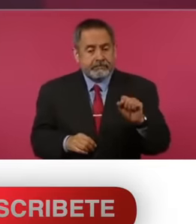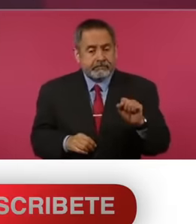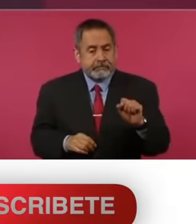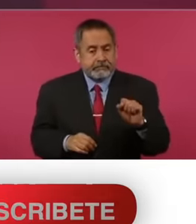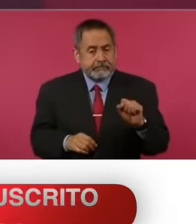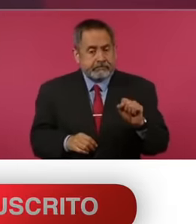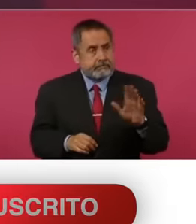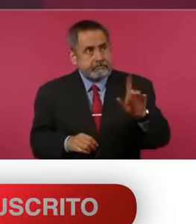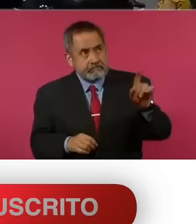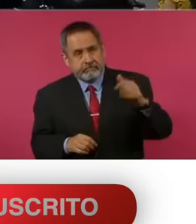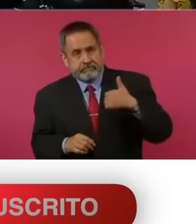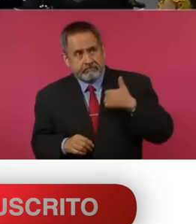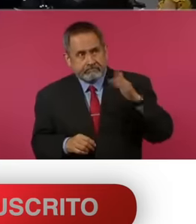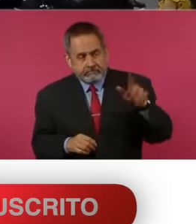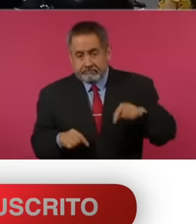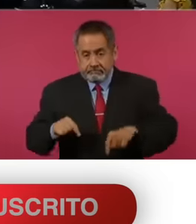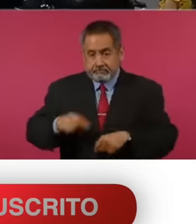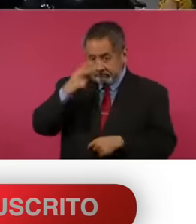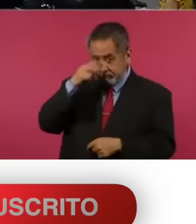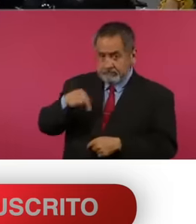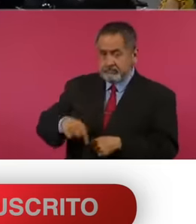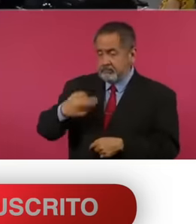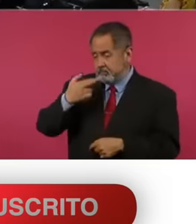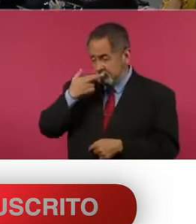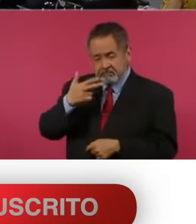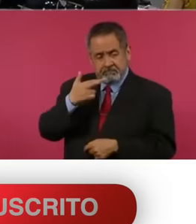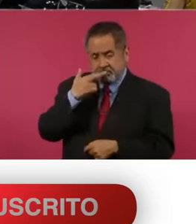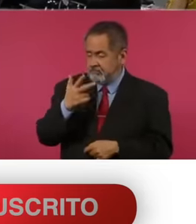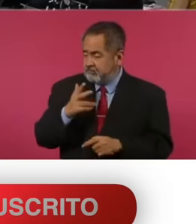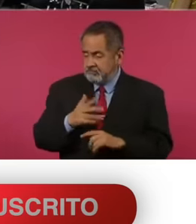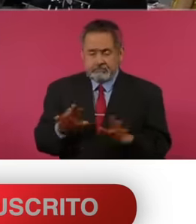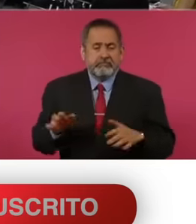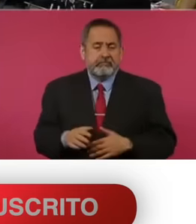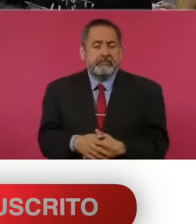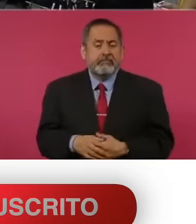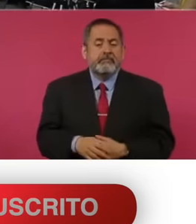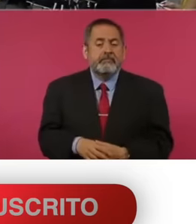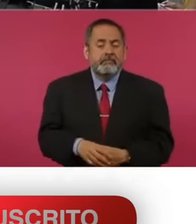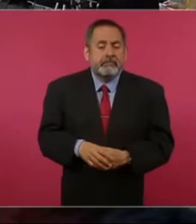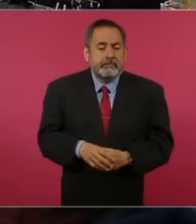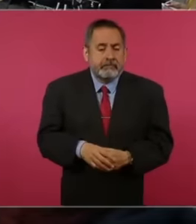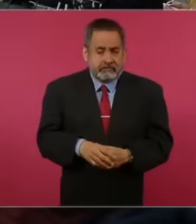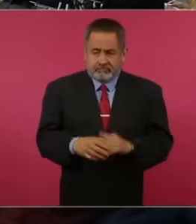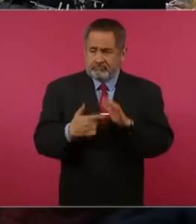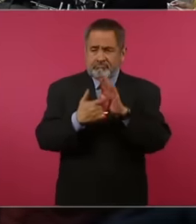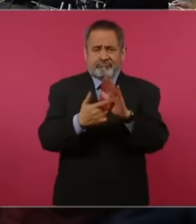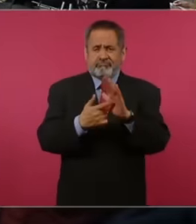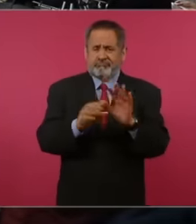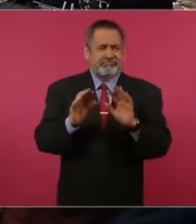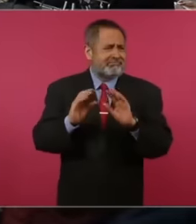better be can demonstrate